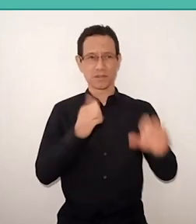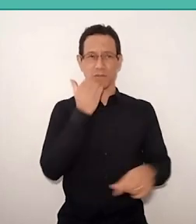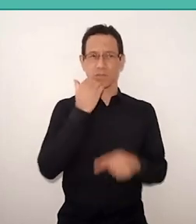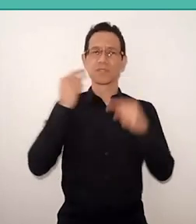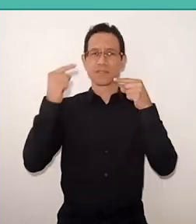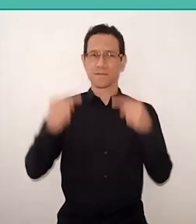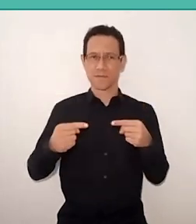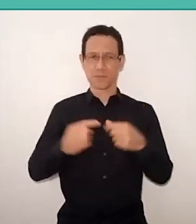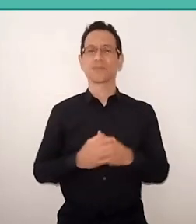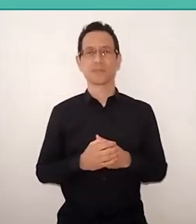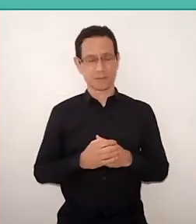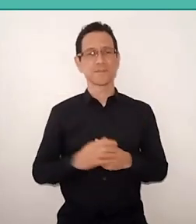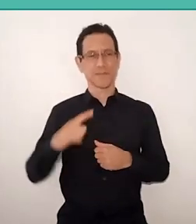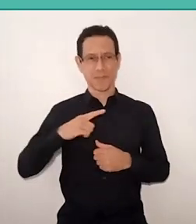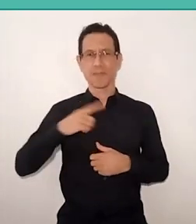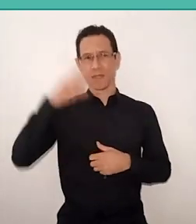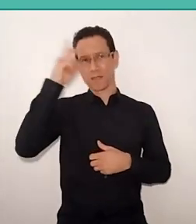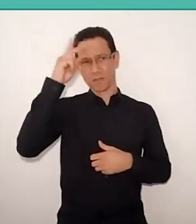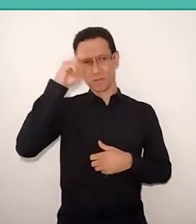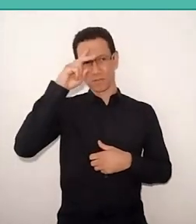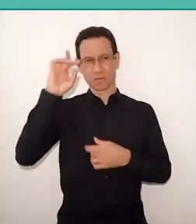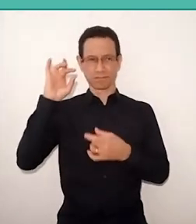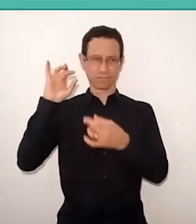which are historical, added to the new ones,